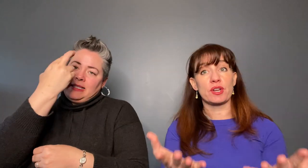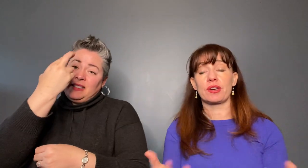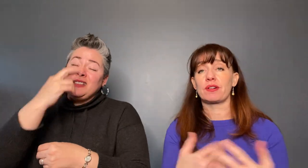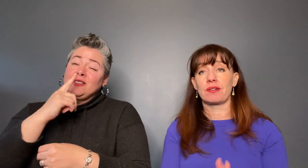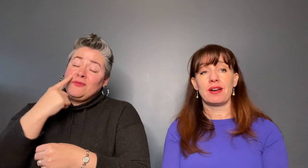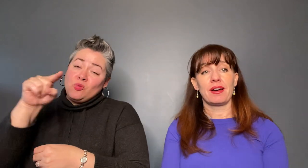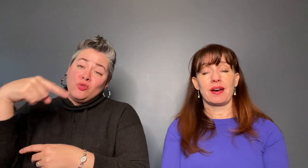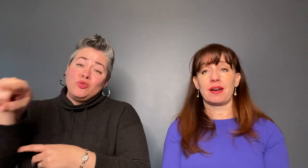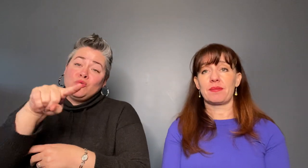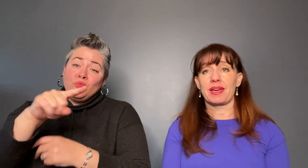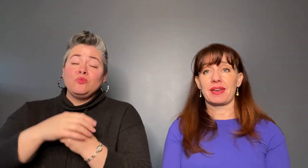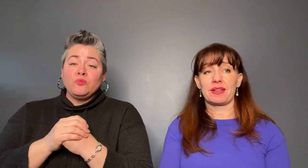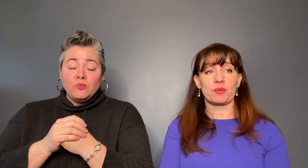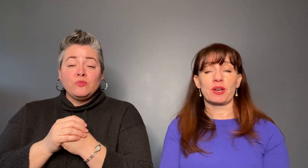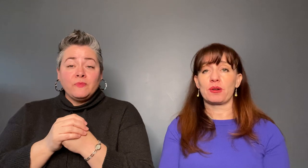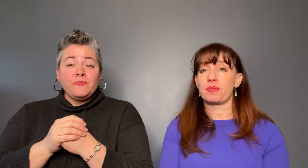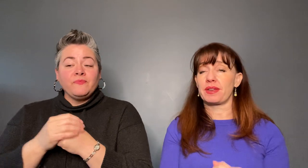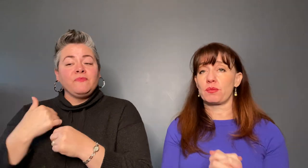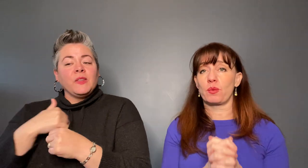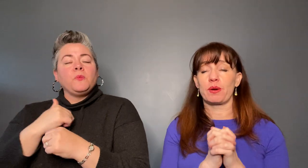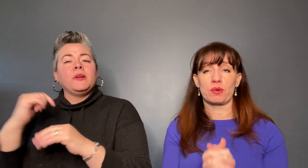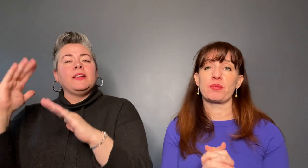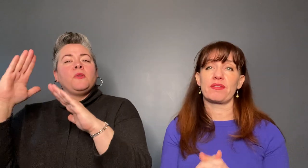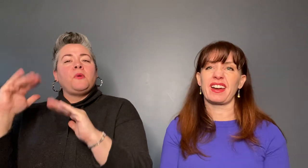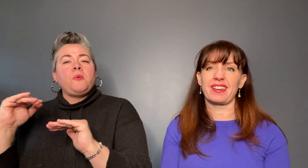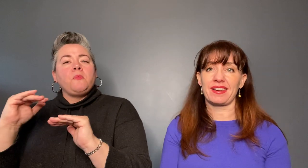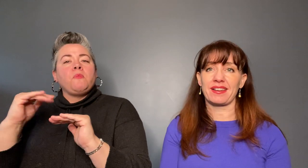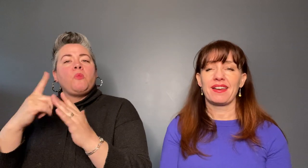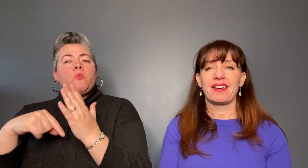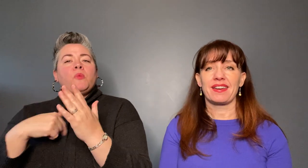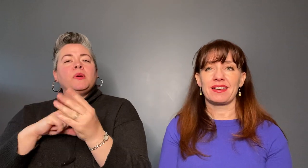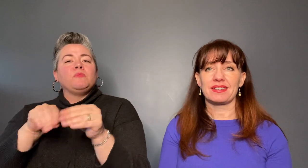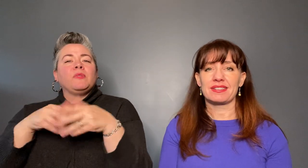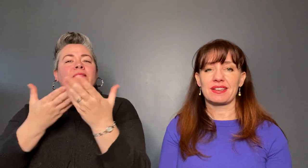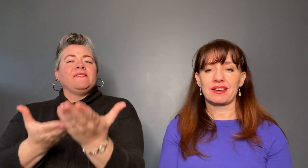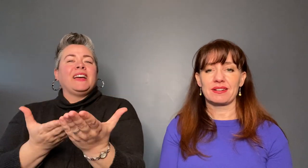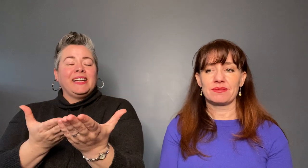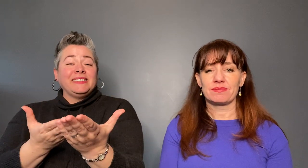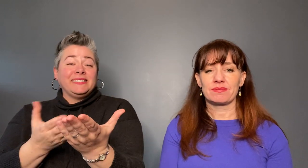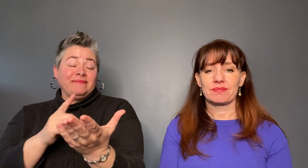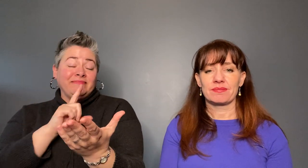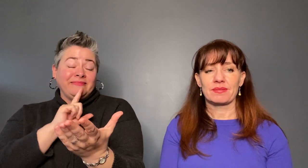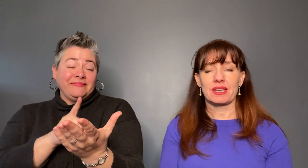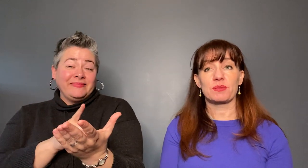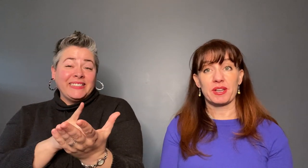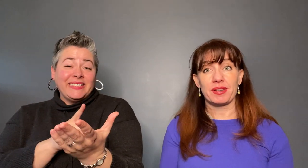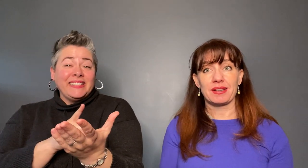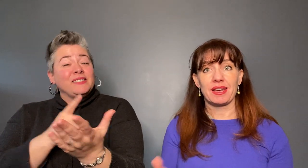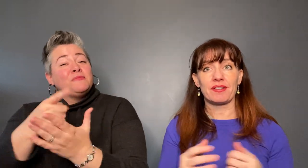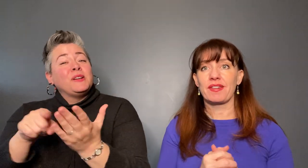We hope that what we're providing is what you need, if not,